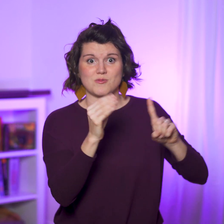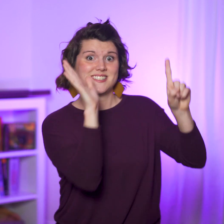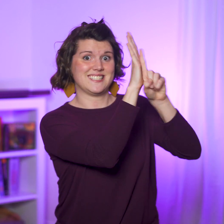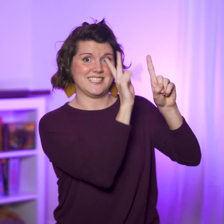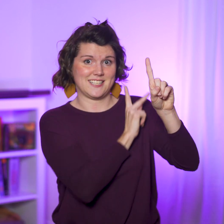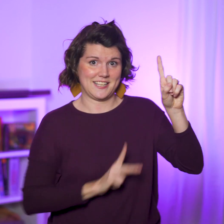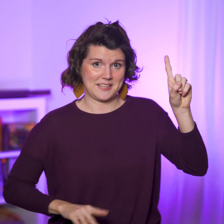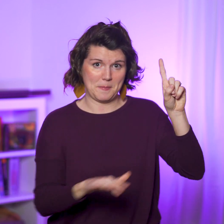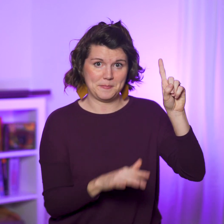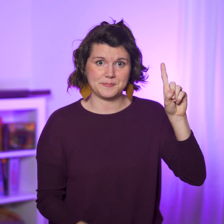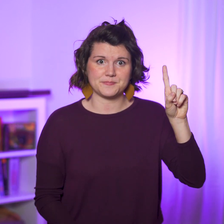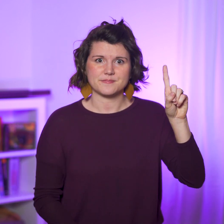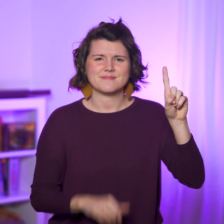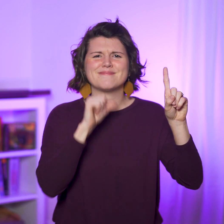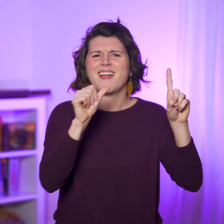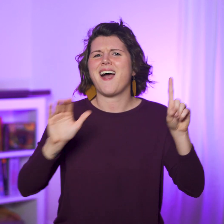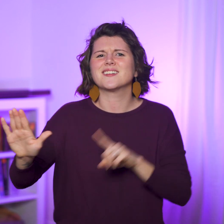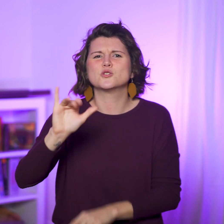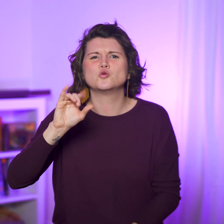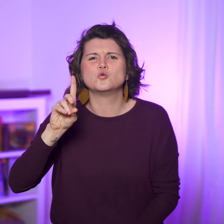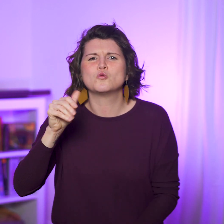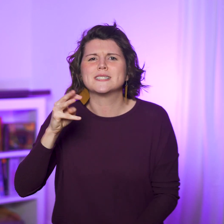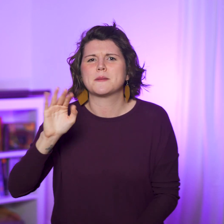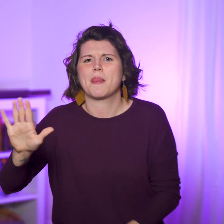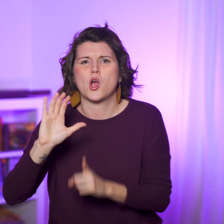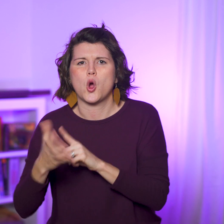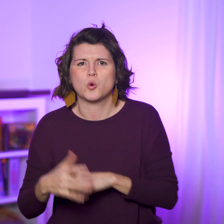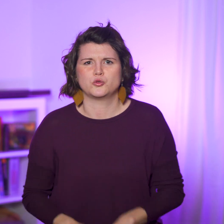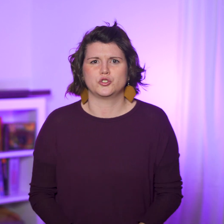and His Kingdom—not that of Judaism.